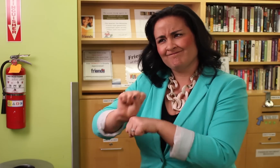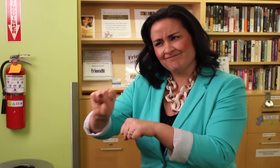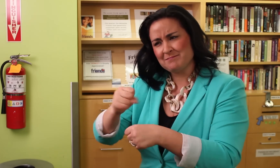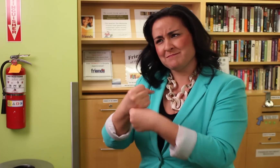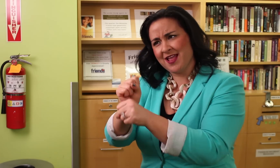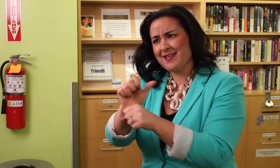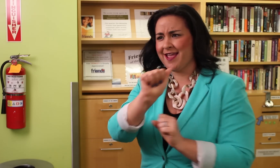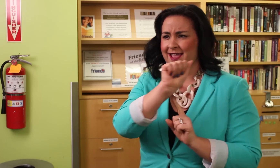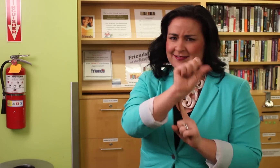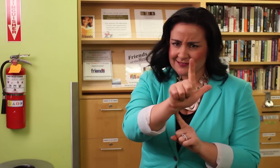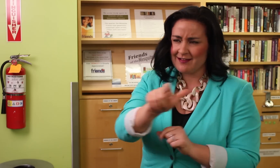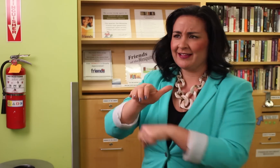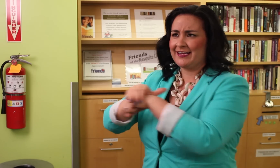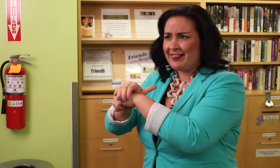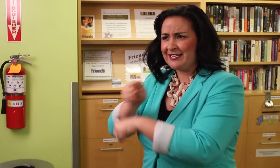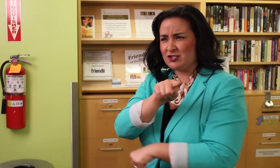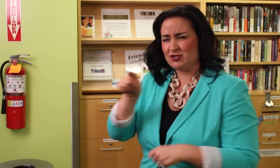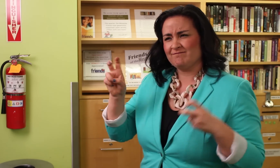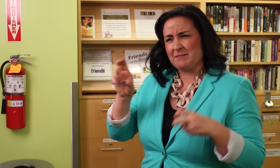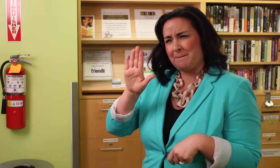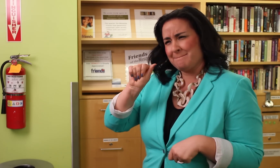a human right for all Deaf babies.